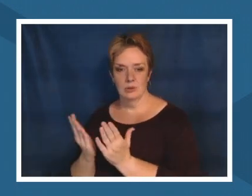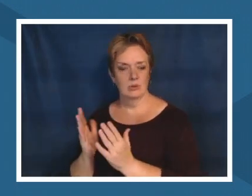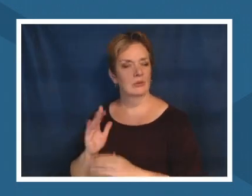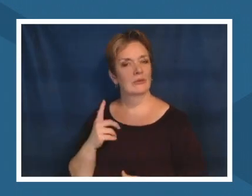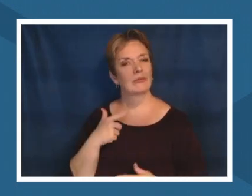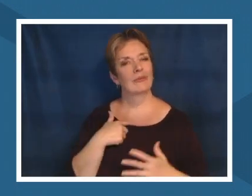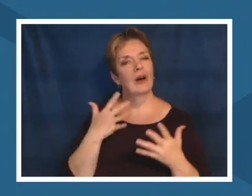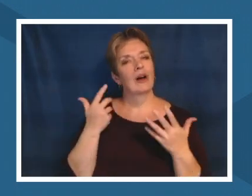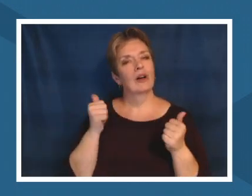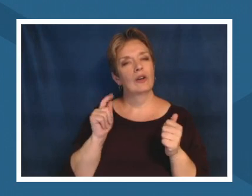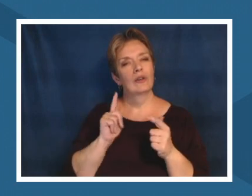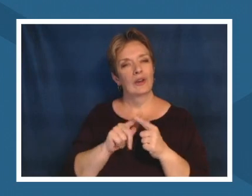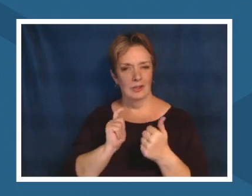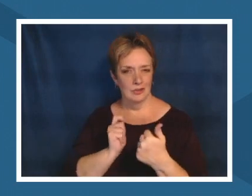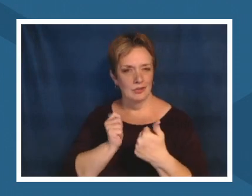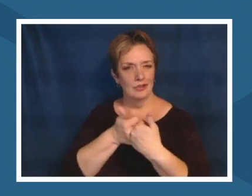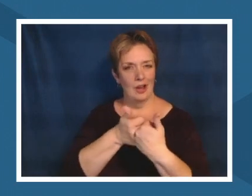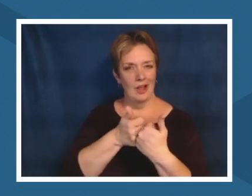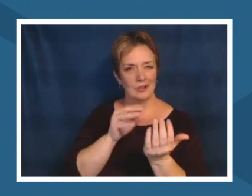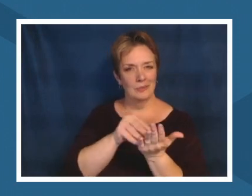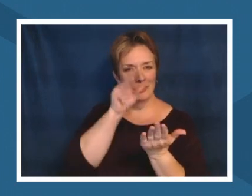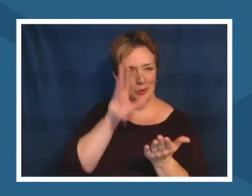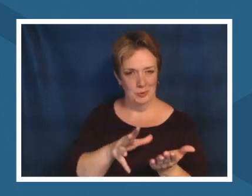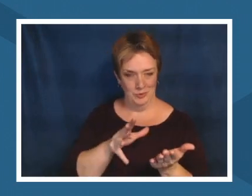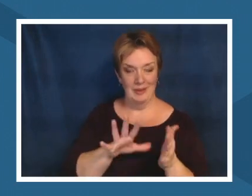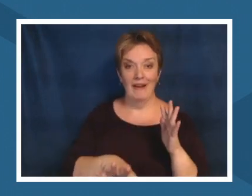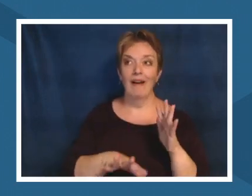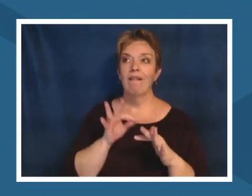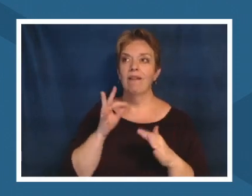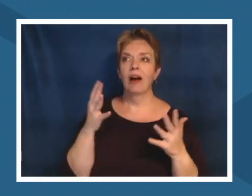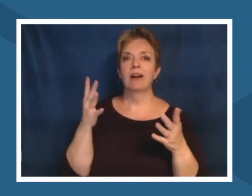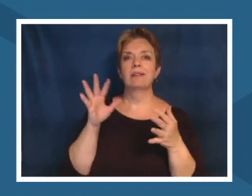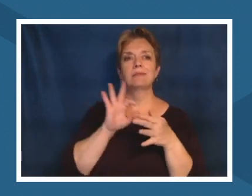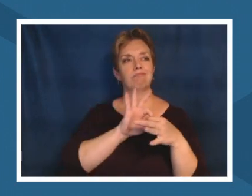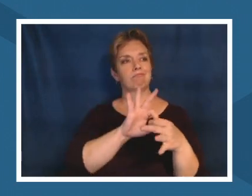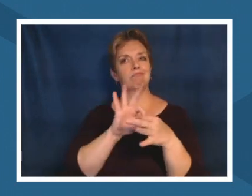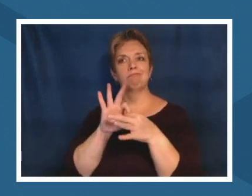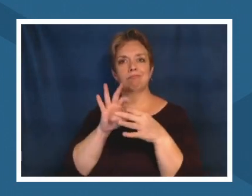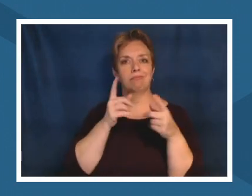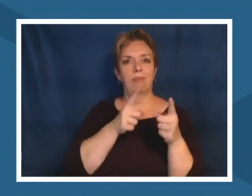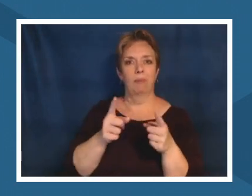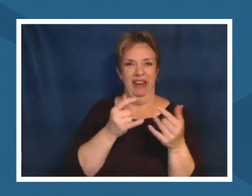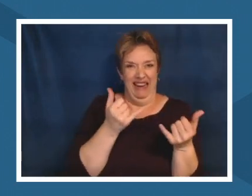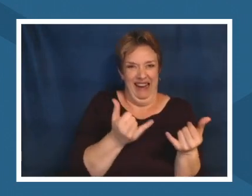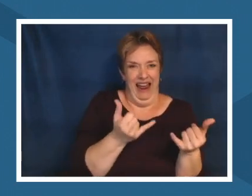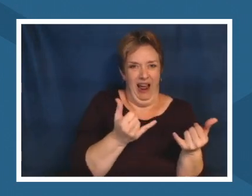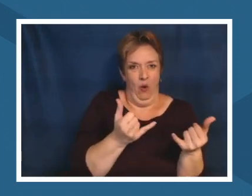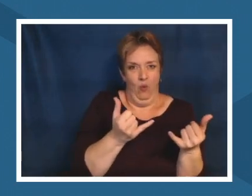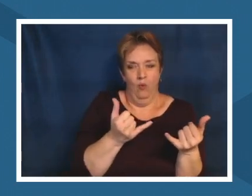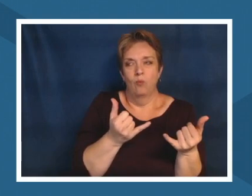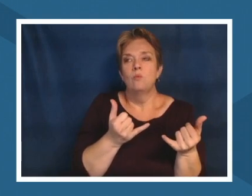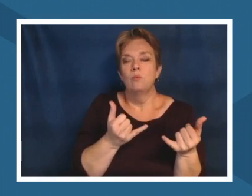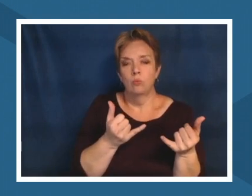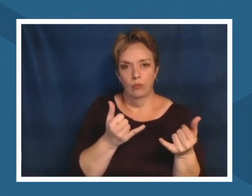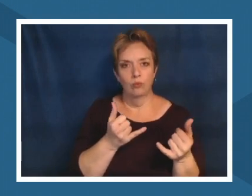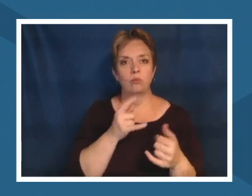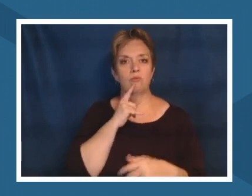connection now and find connection in what's occurring around them at this moment